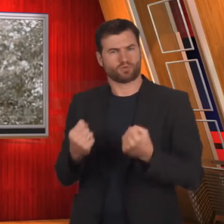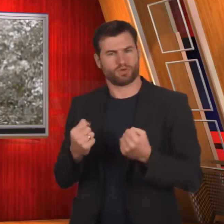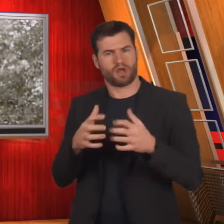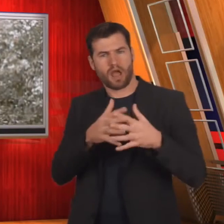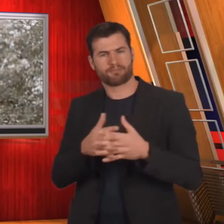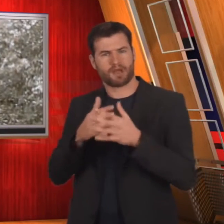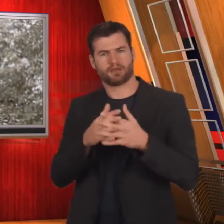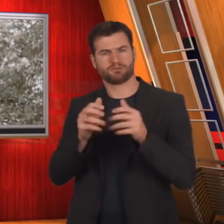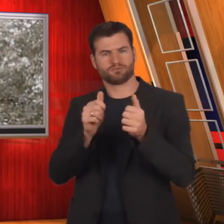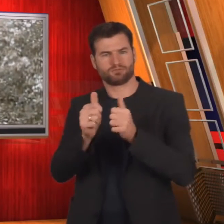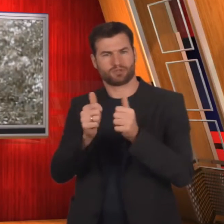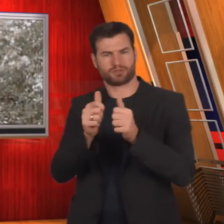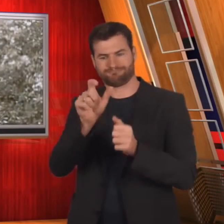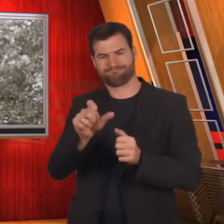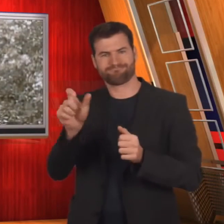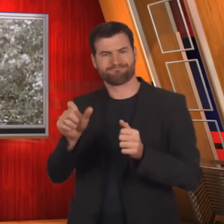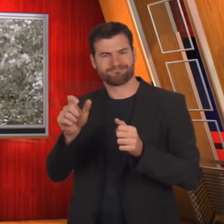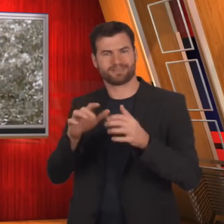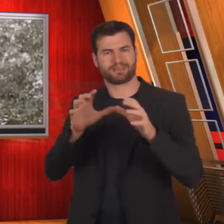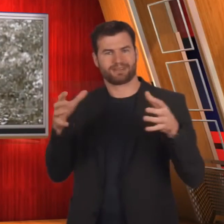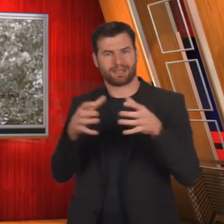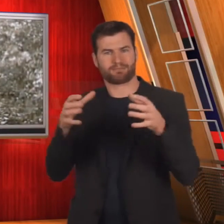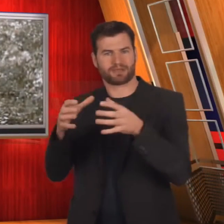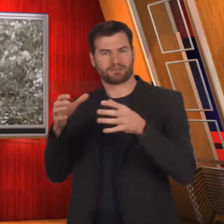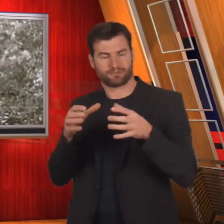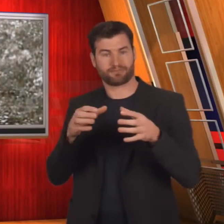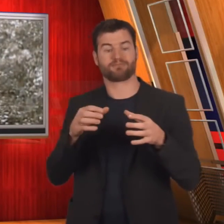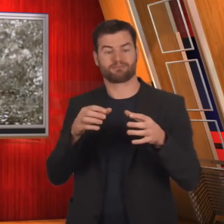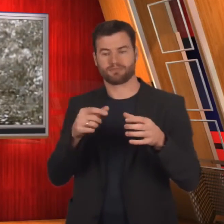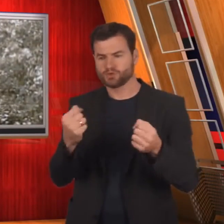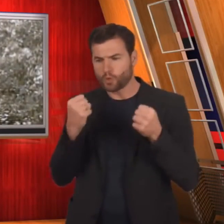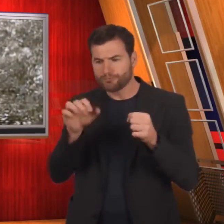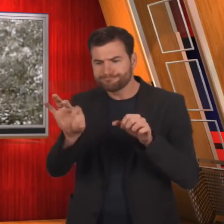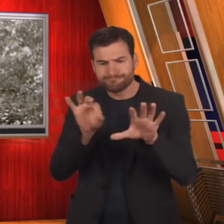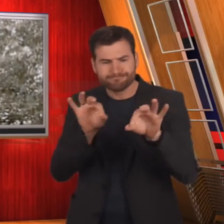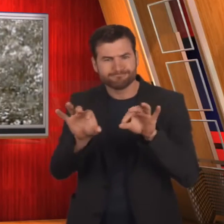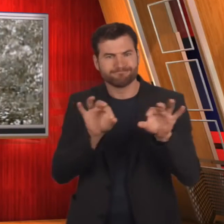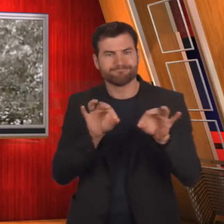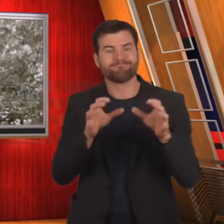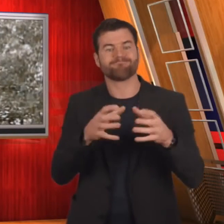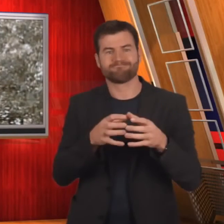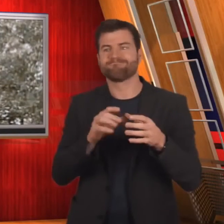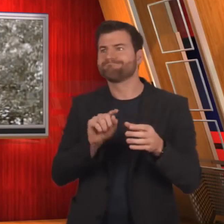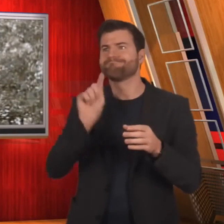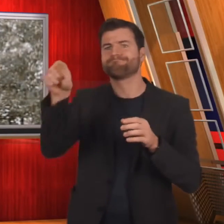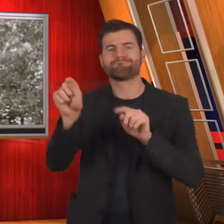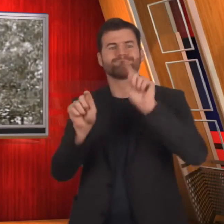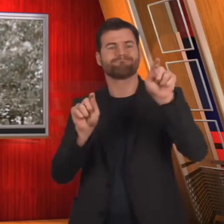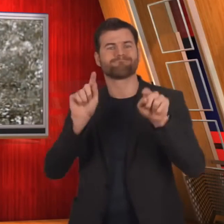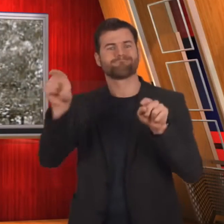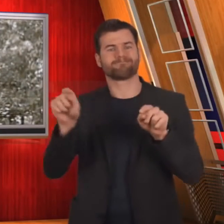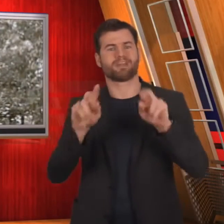They were able to send strong USA teams to international deaf events since 1950’s.